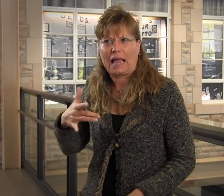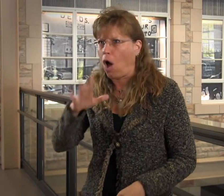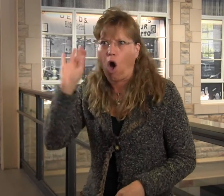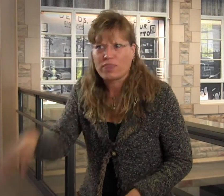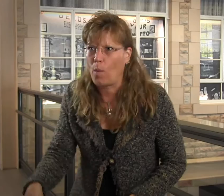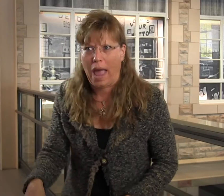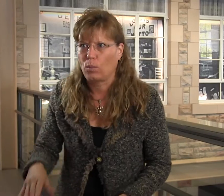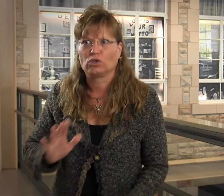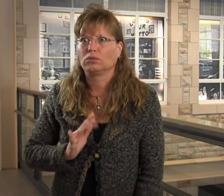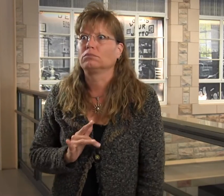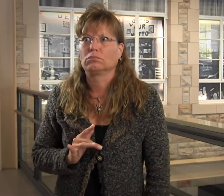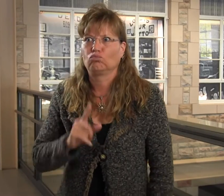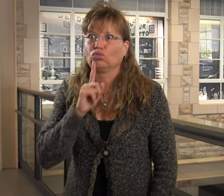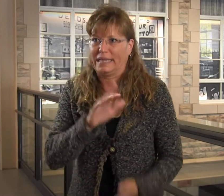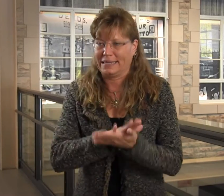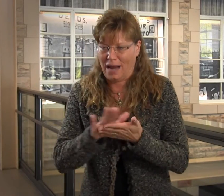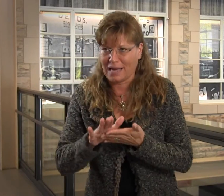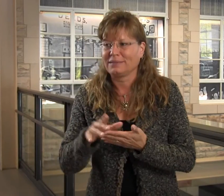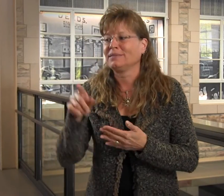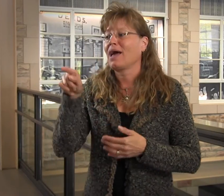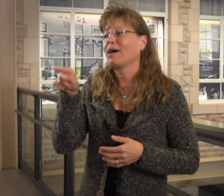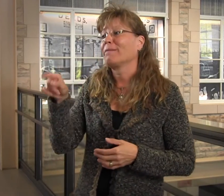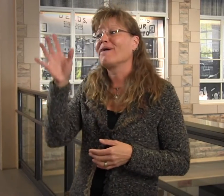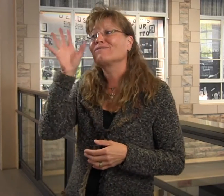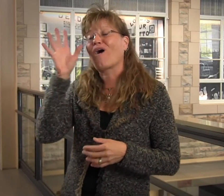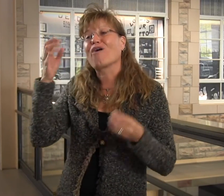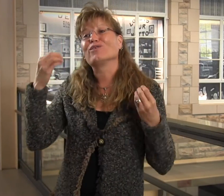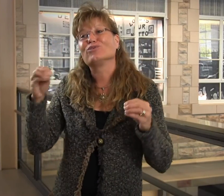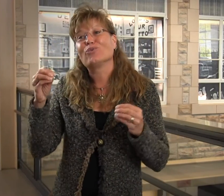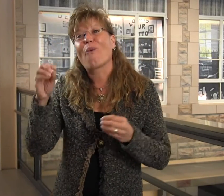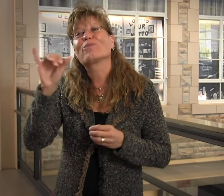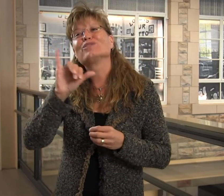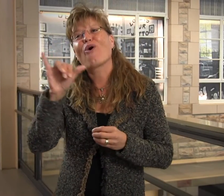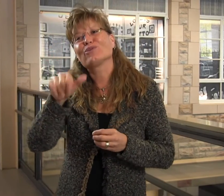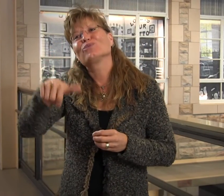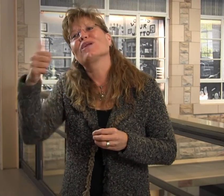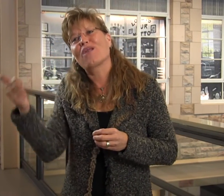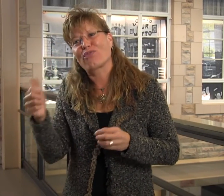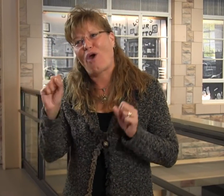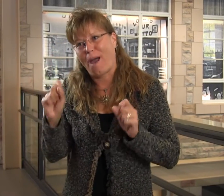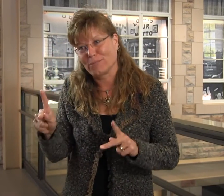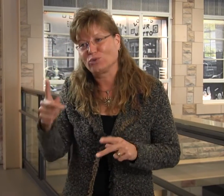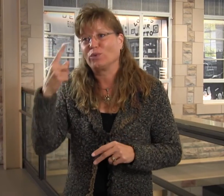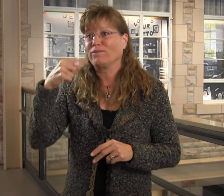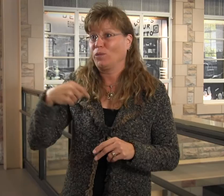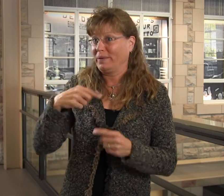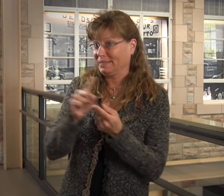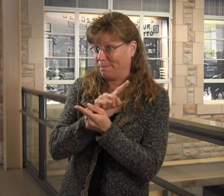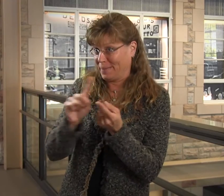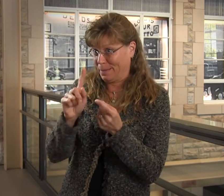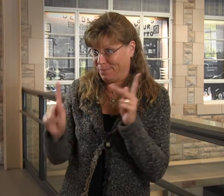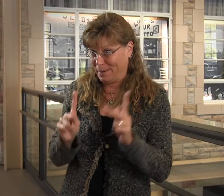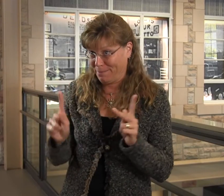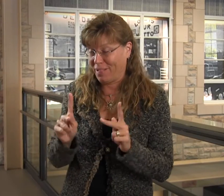that empowerment to me, ever since I was a child, which was very nice. My father's store was also another opportunity for me